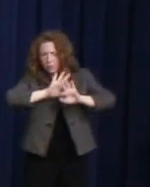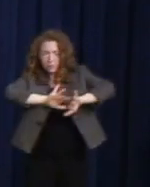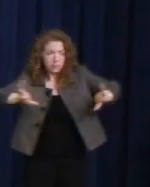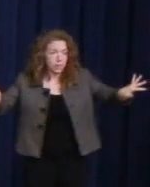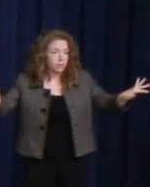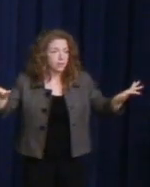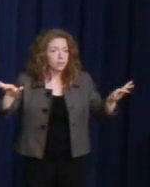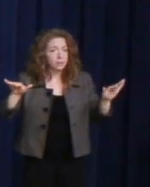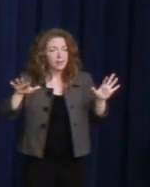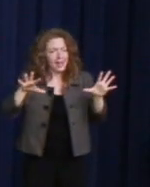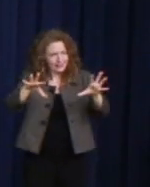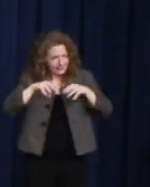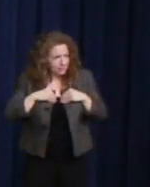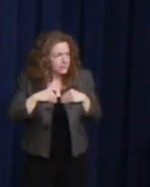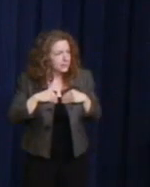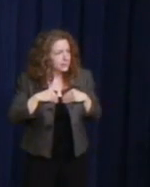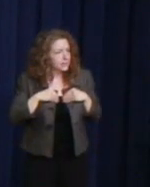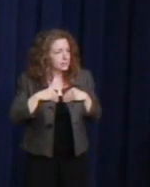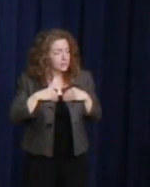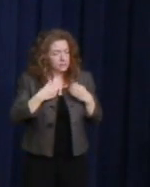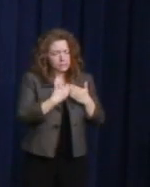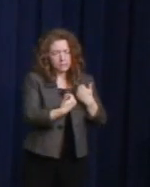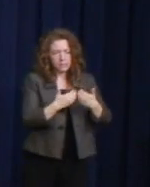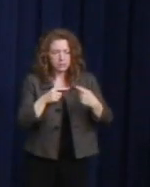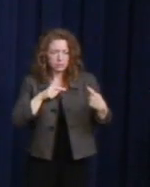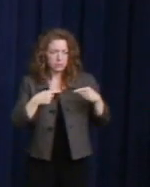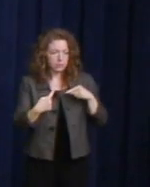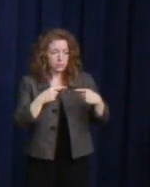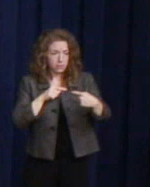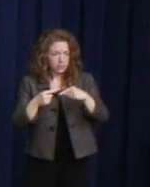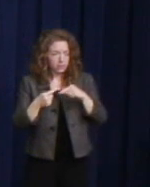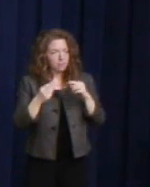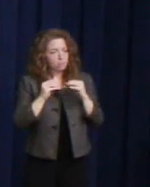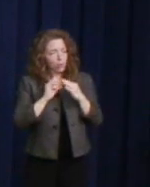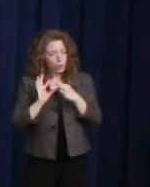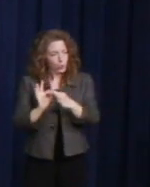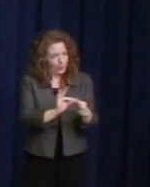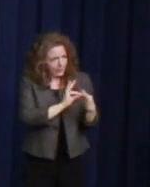to unity, and where fear gives way to hope. Thank you all very much.